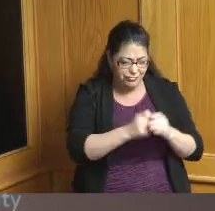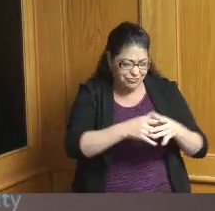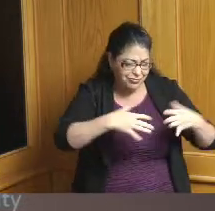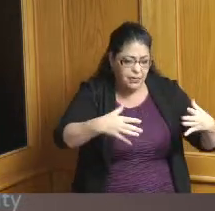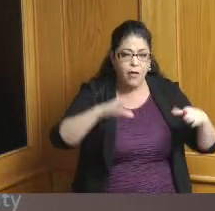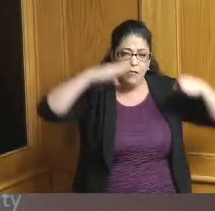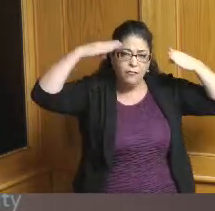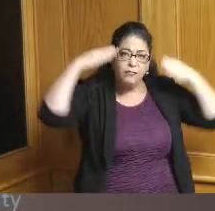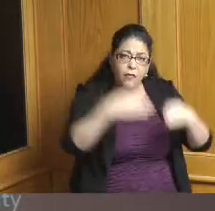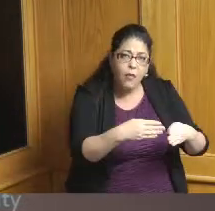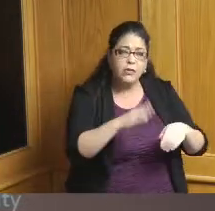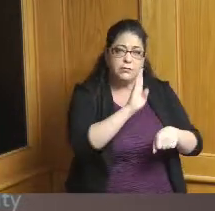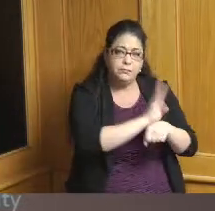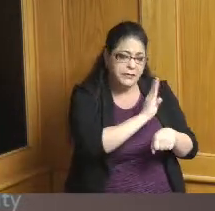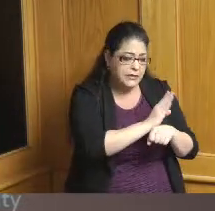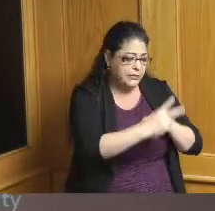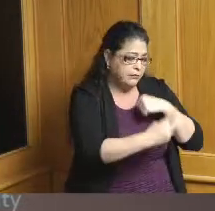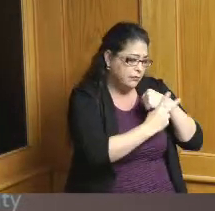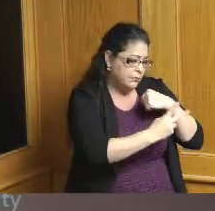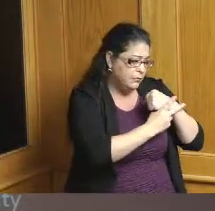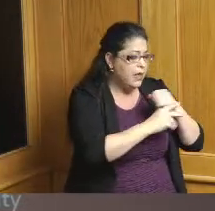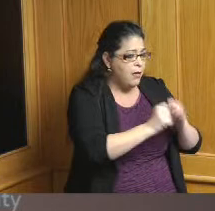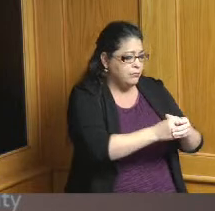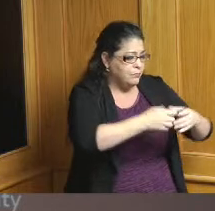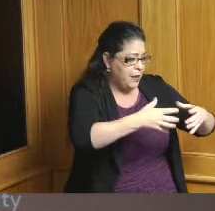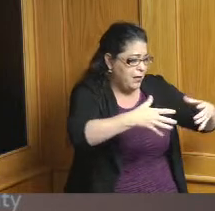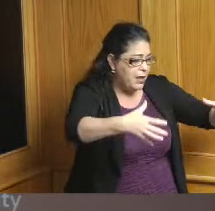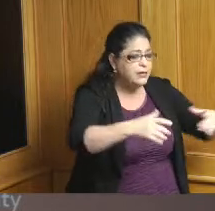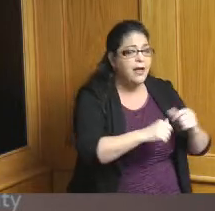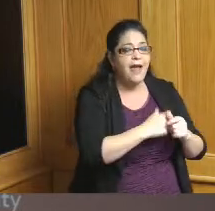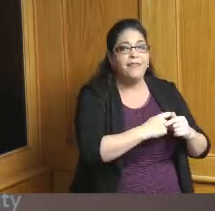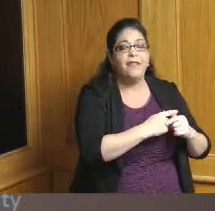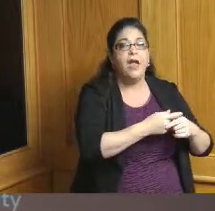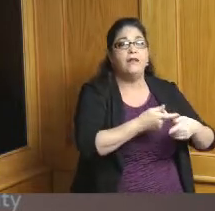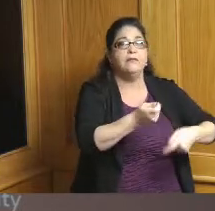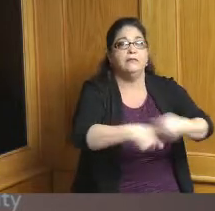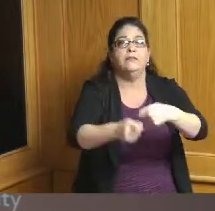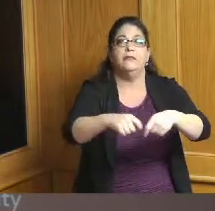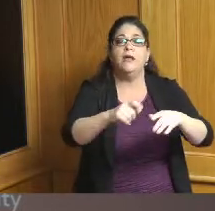retention and expansion and the redevelopment of commercial property in the city so